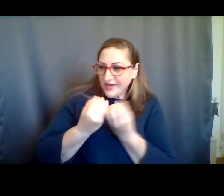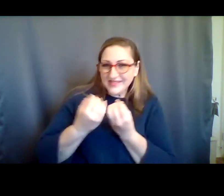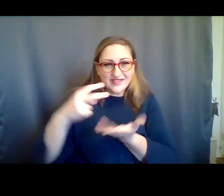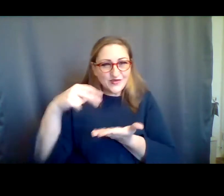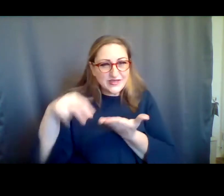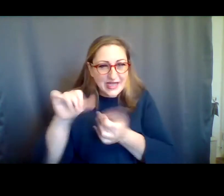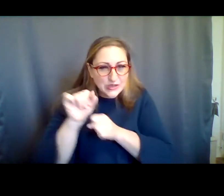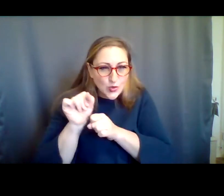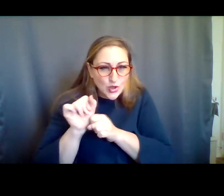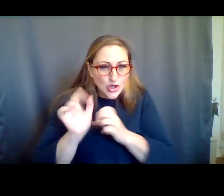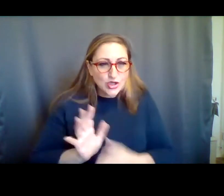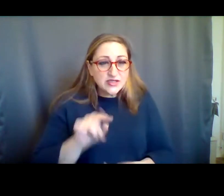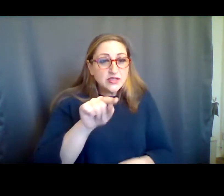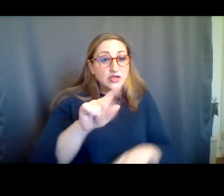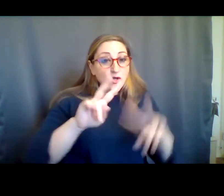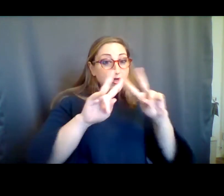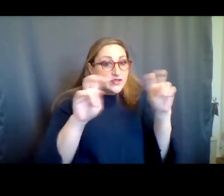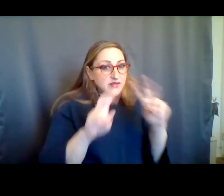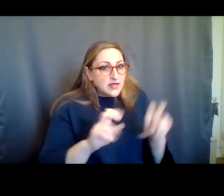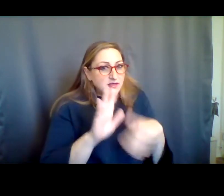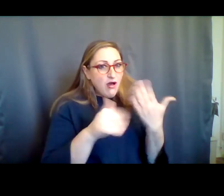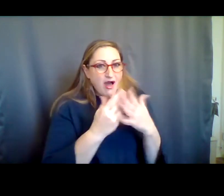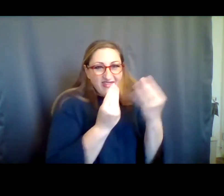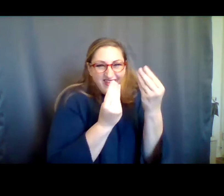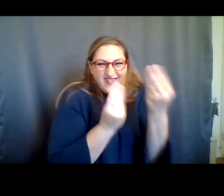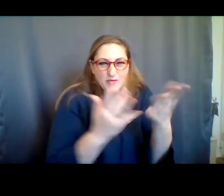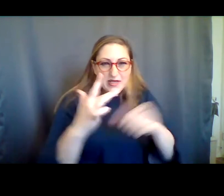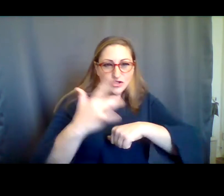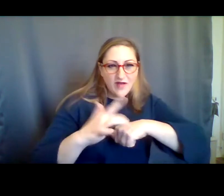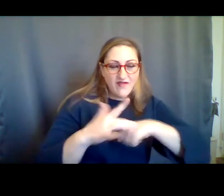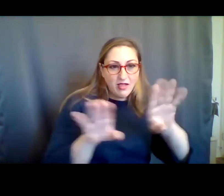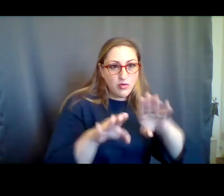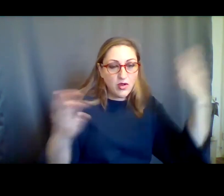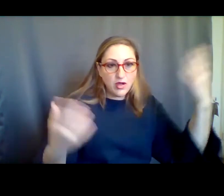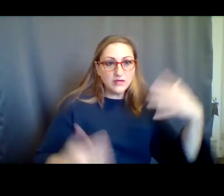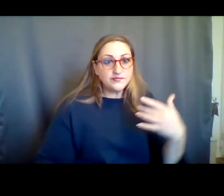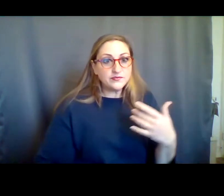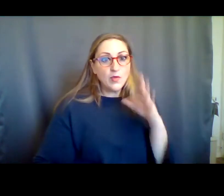workers to assess all the information at hand. We know that a lot of information with COVID a